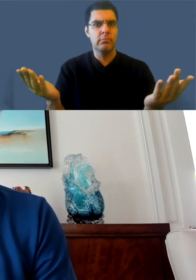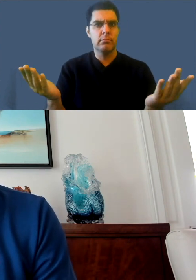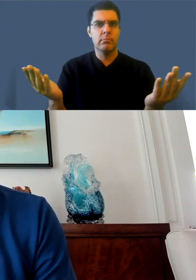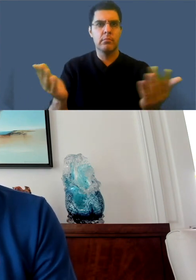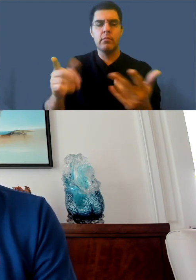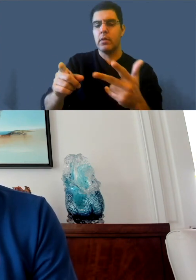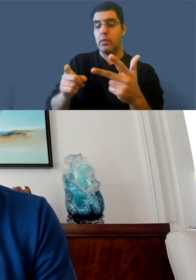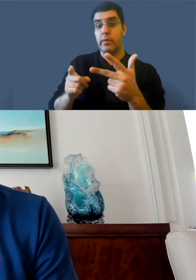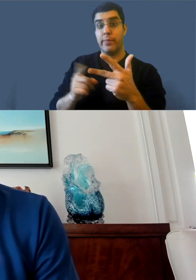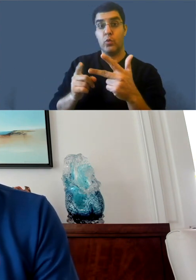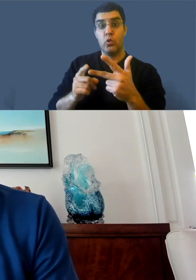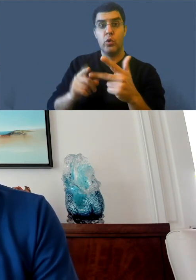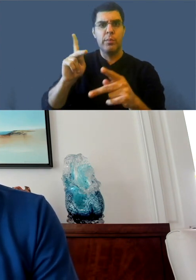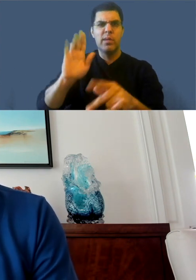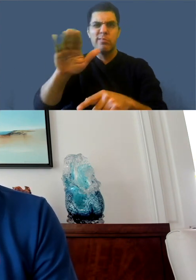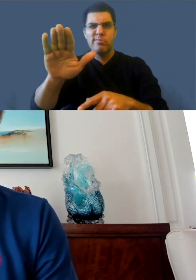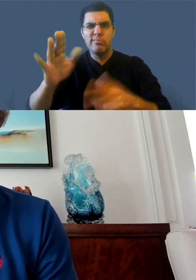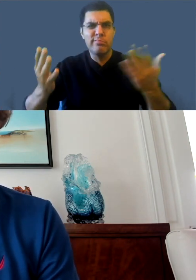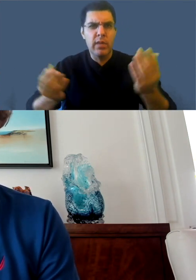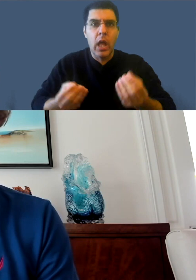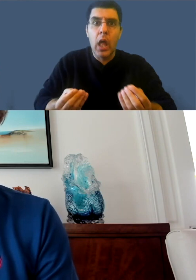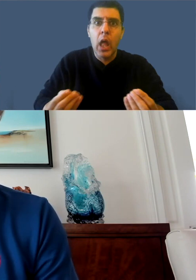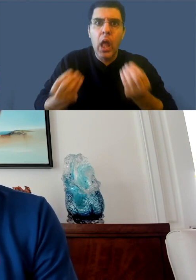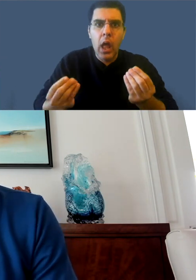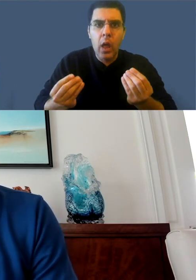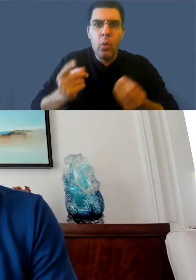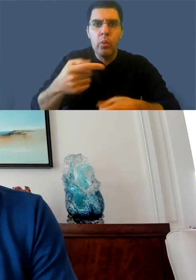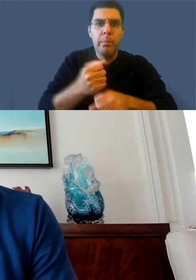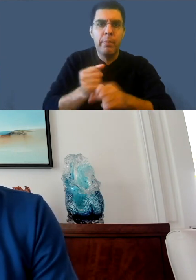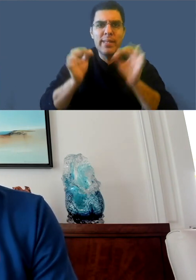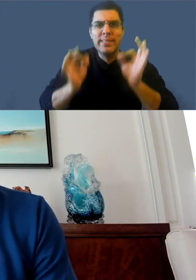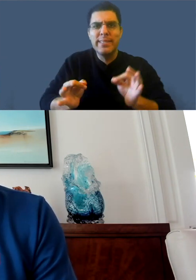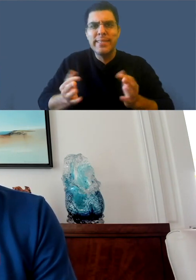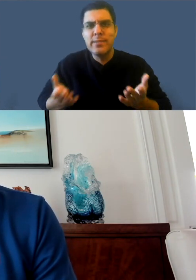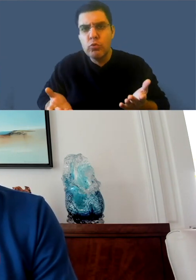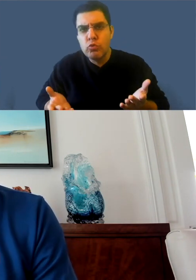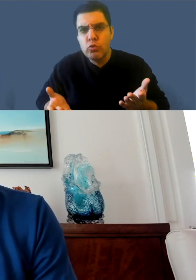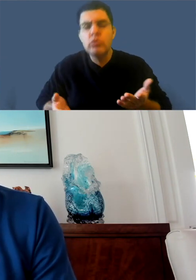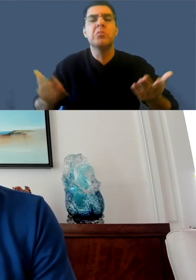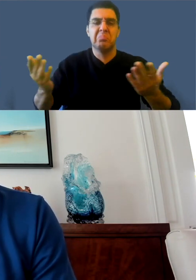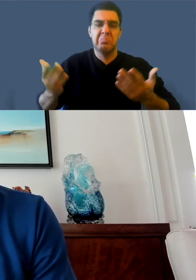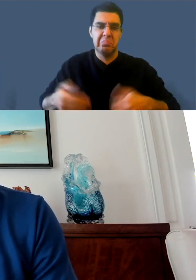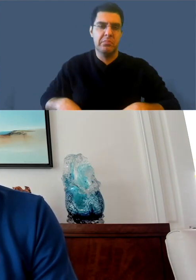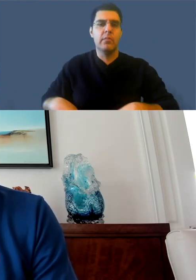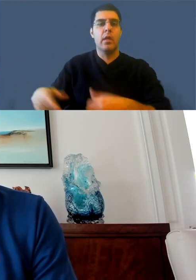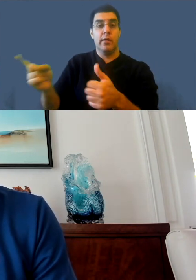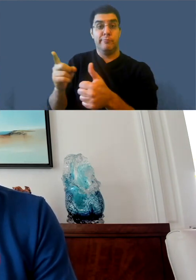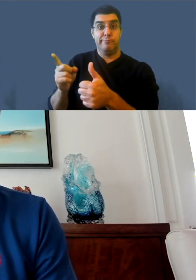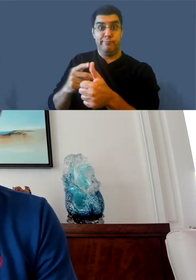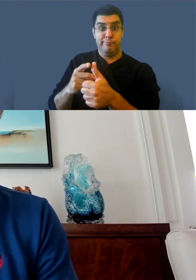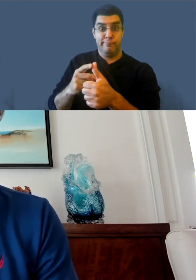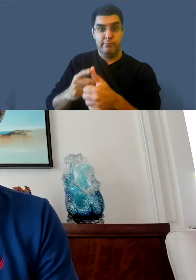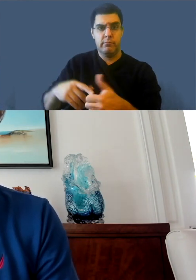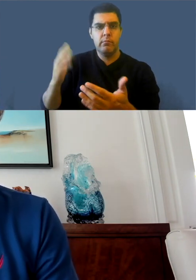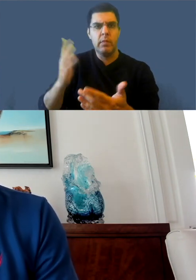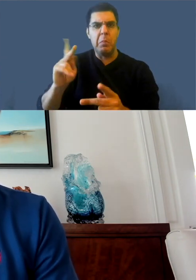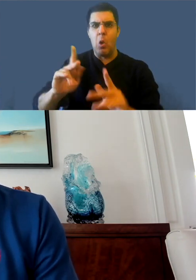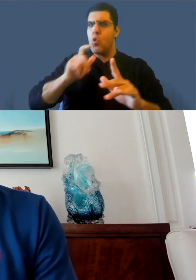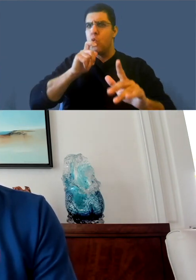or why did we look at this data versus this other data, etcetera. So our number one, like don't remove captions. So just to clarify a few things.